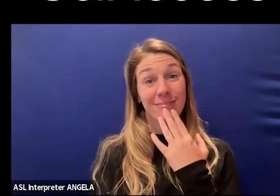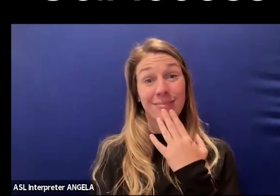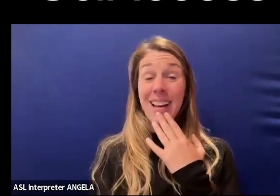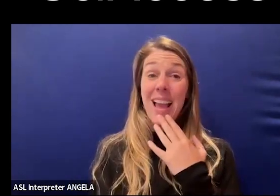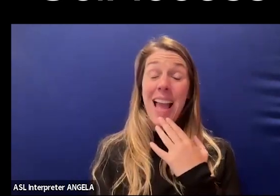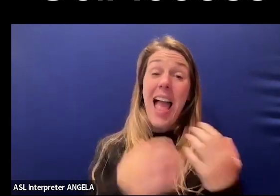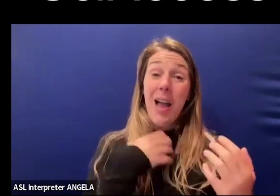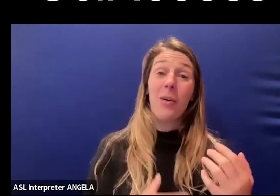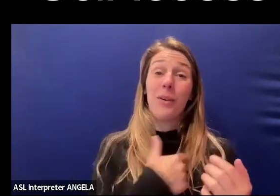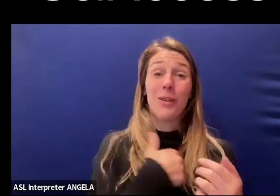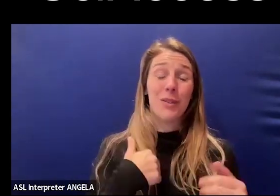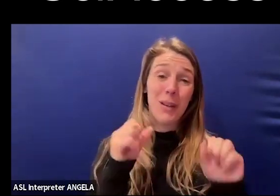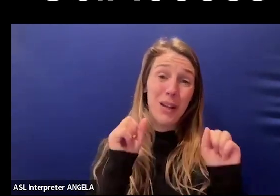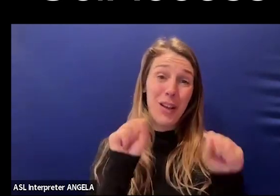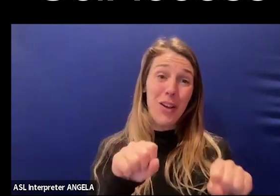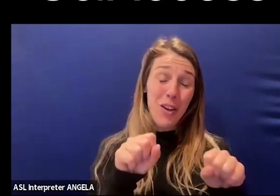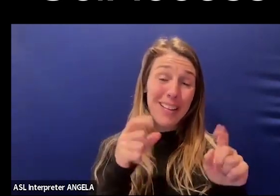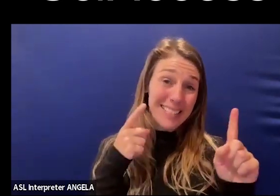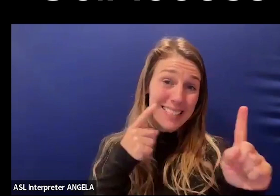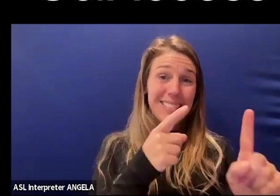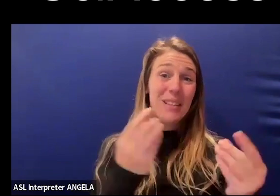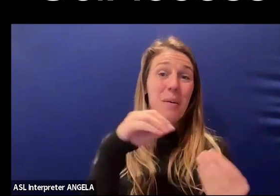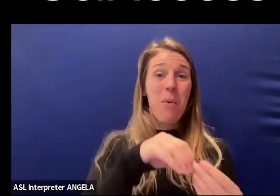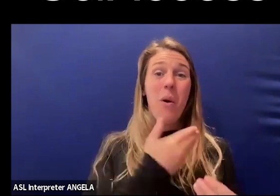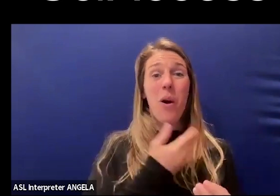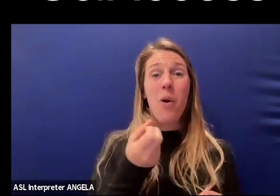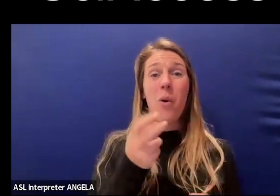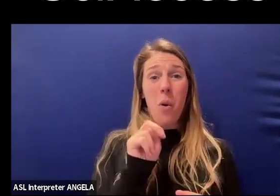to work towards more and even in our own advocacy.